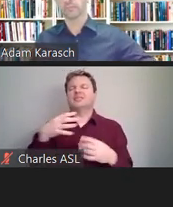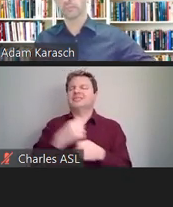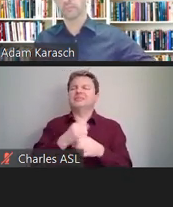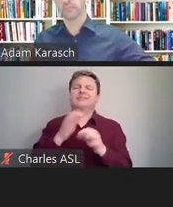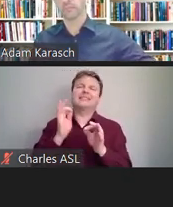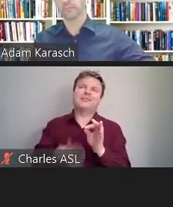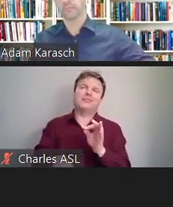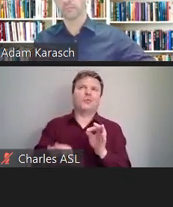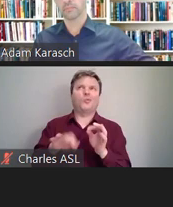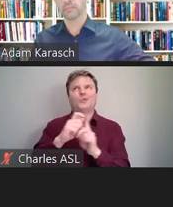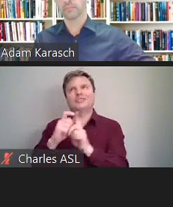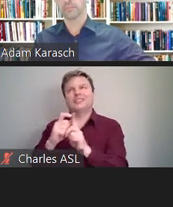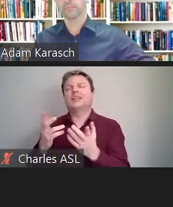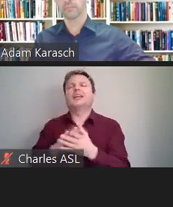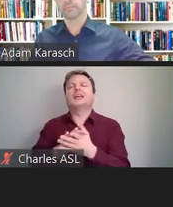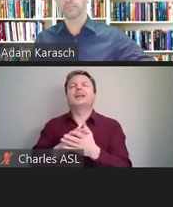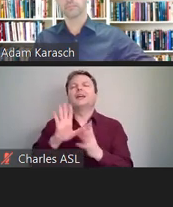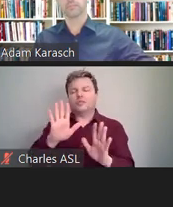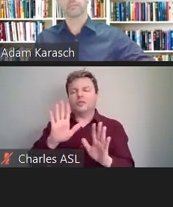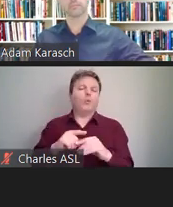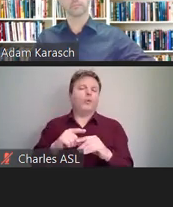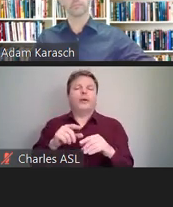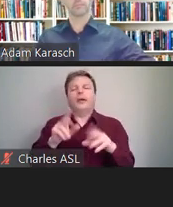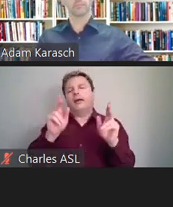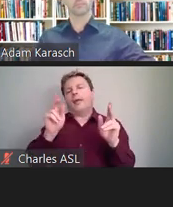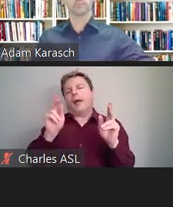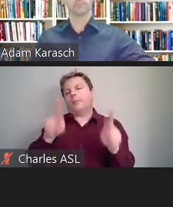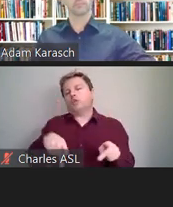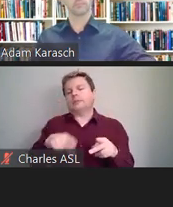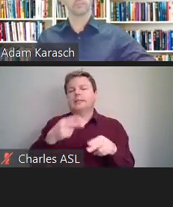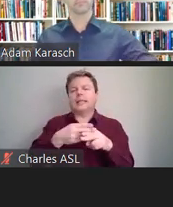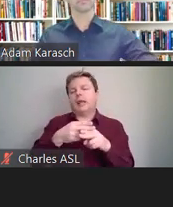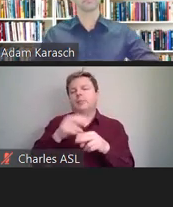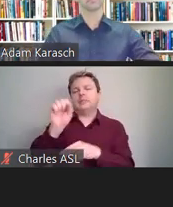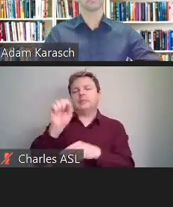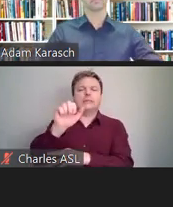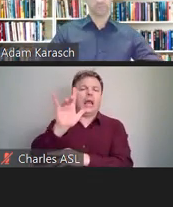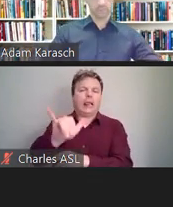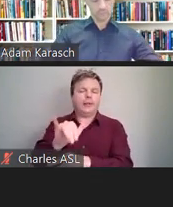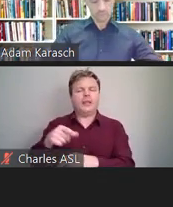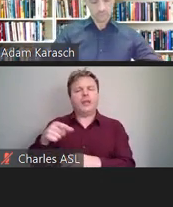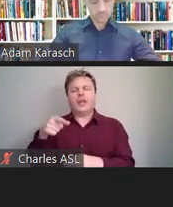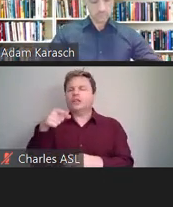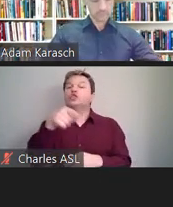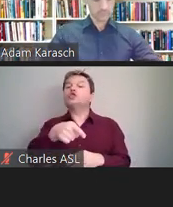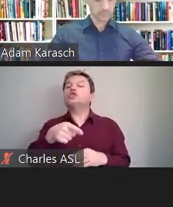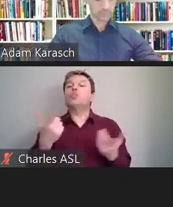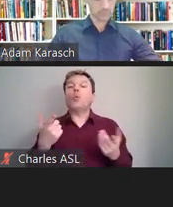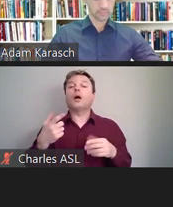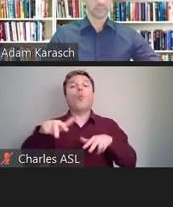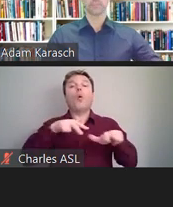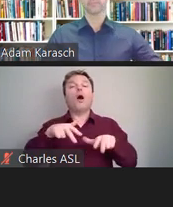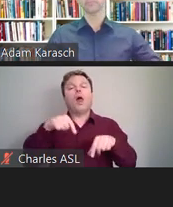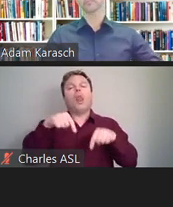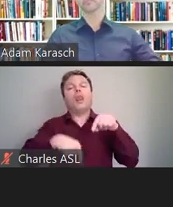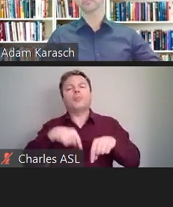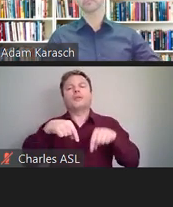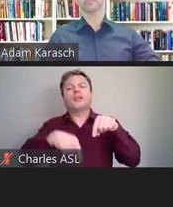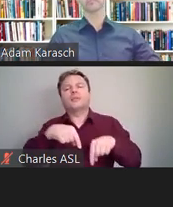you have an employee Sally, and Sally, she limps. She has a noticeable limp. And it's not affecting her job, but you just